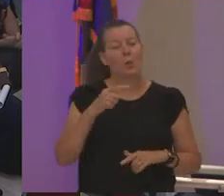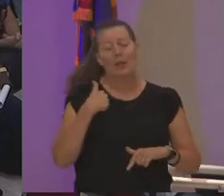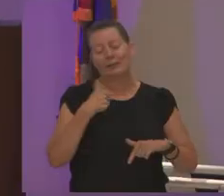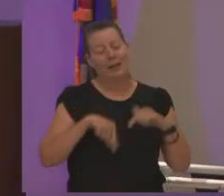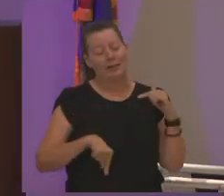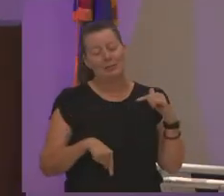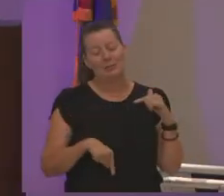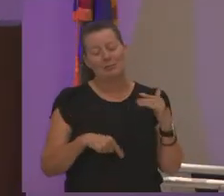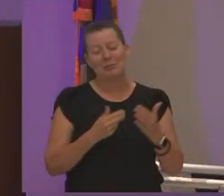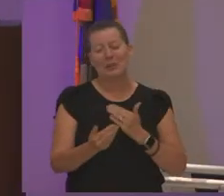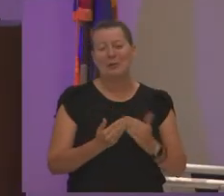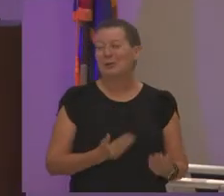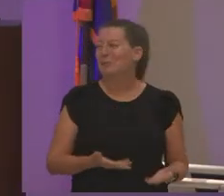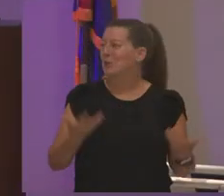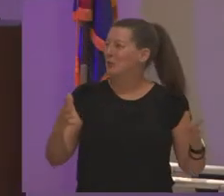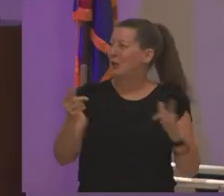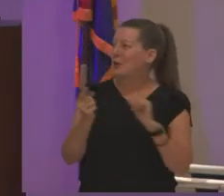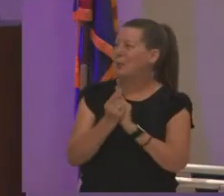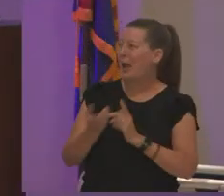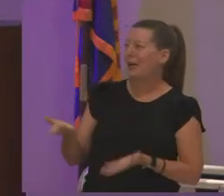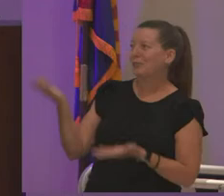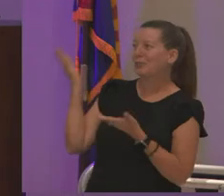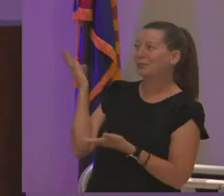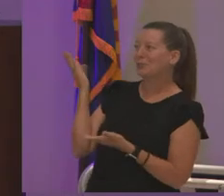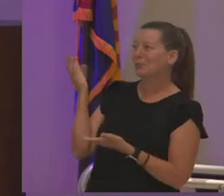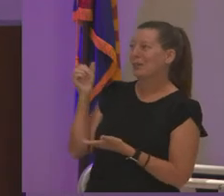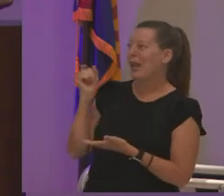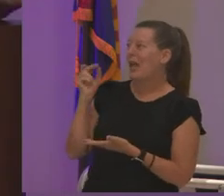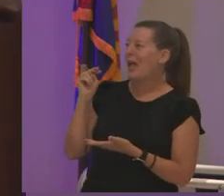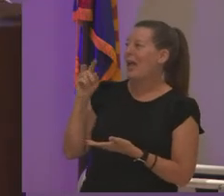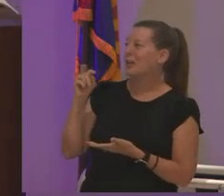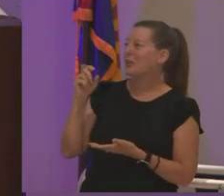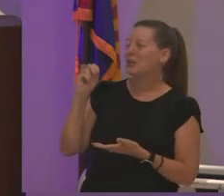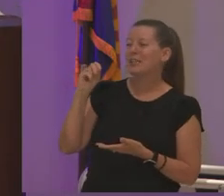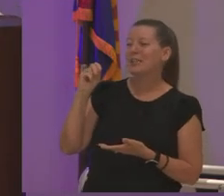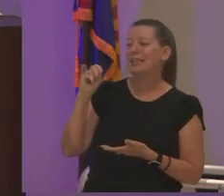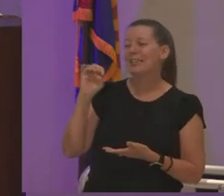all right so you've already met our alumni uh antoinette colley i really hope that you take